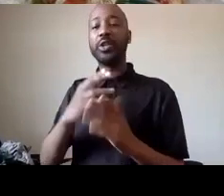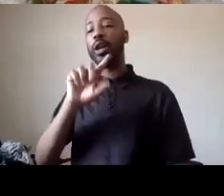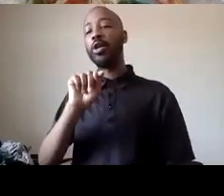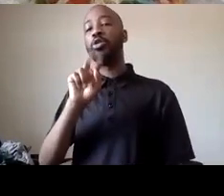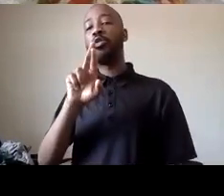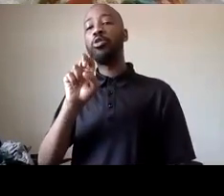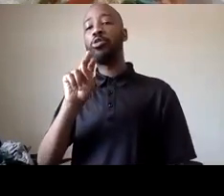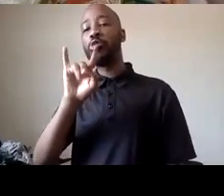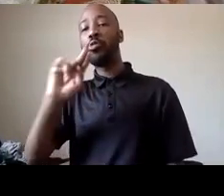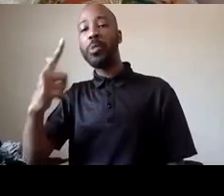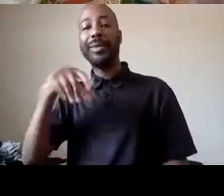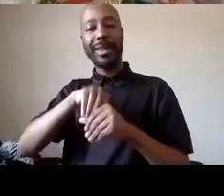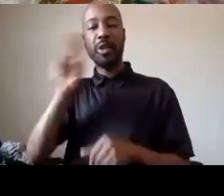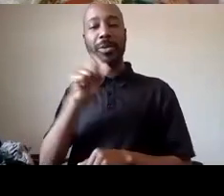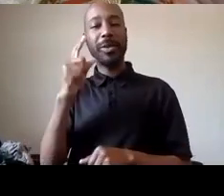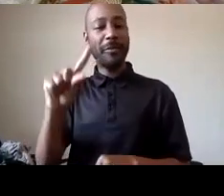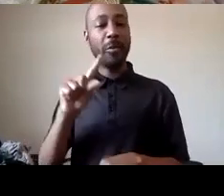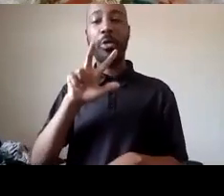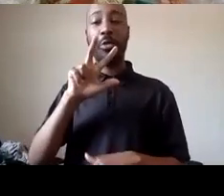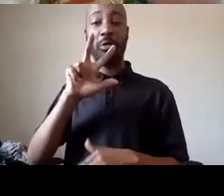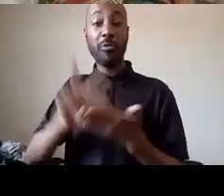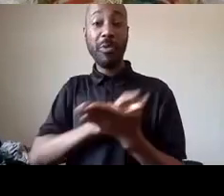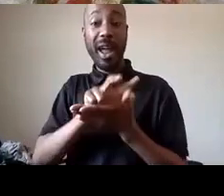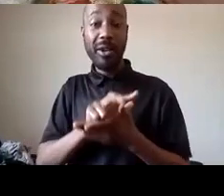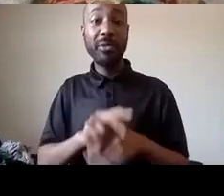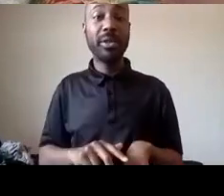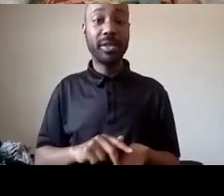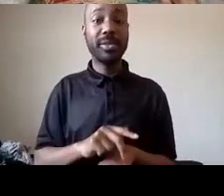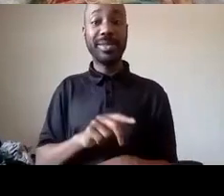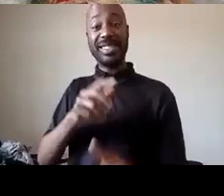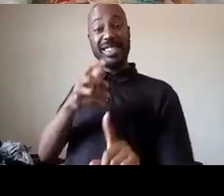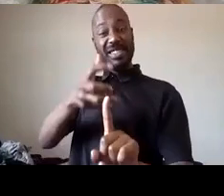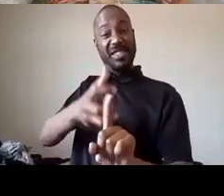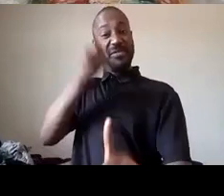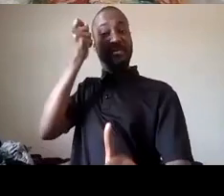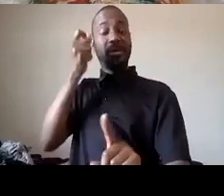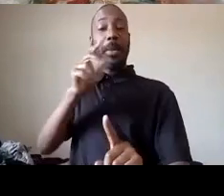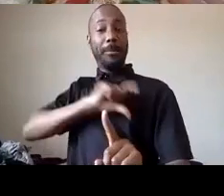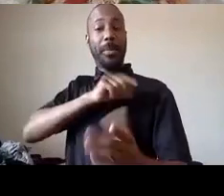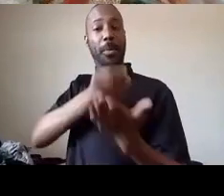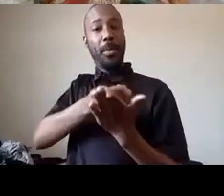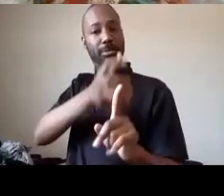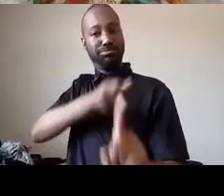has become the rallying cry globally that comes out of our work we need you